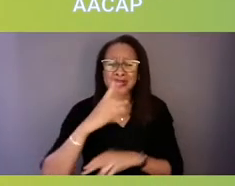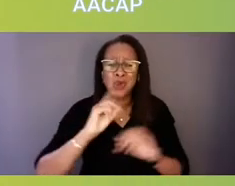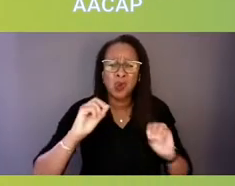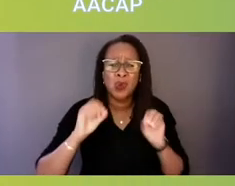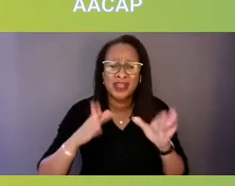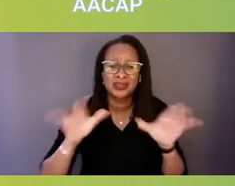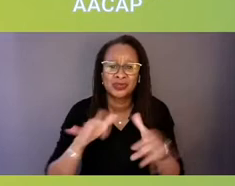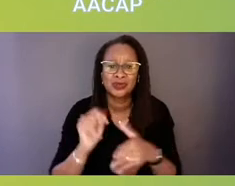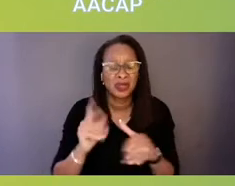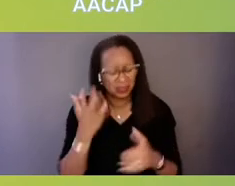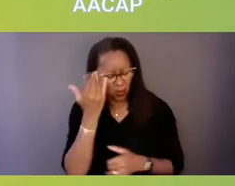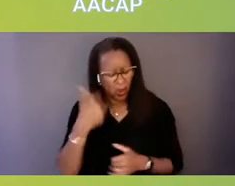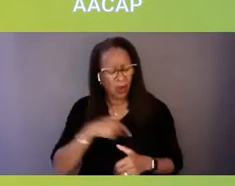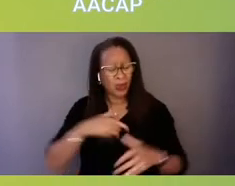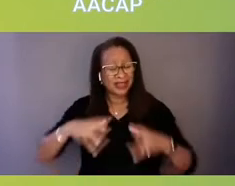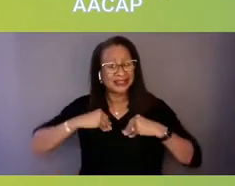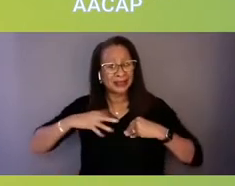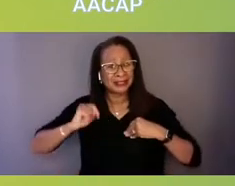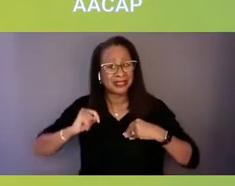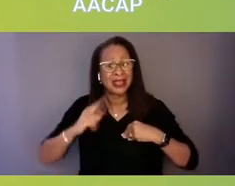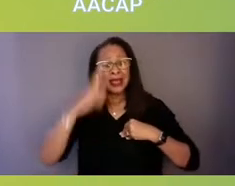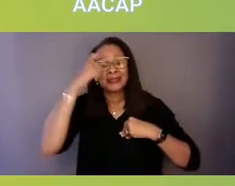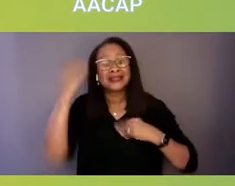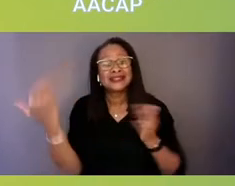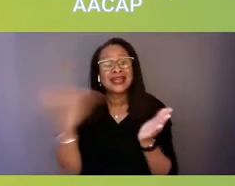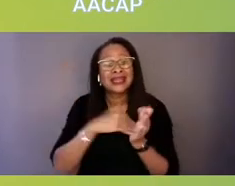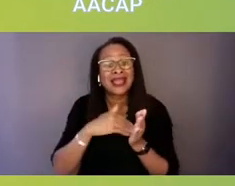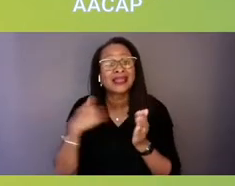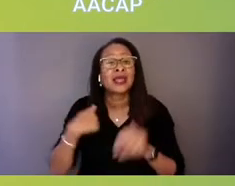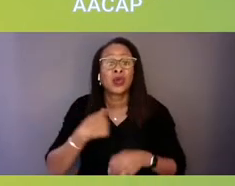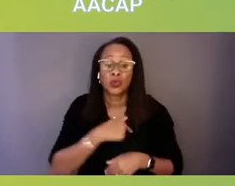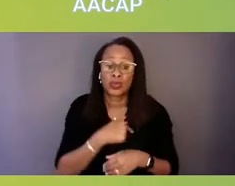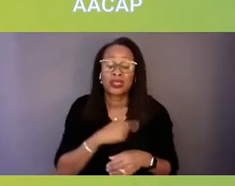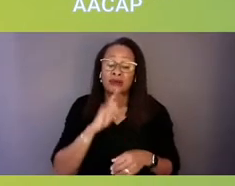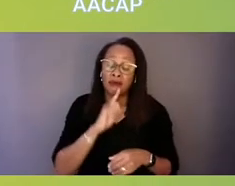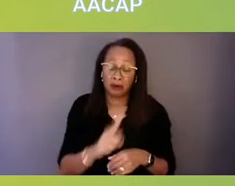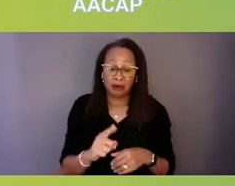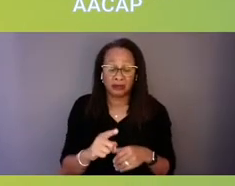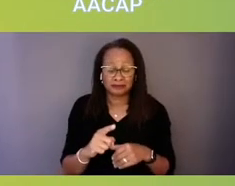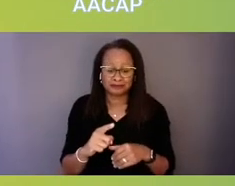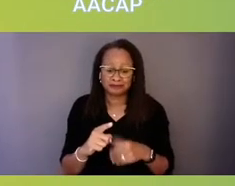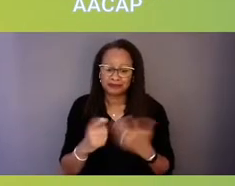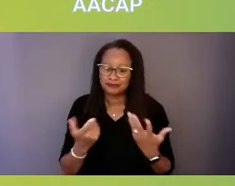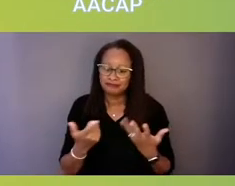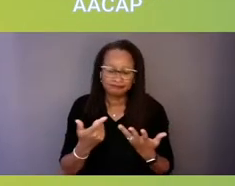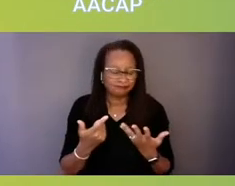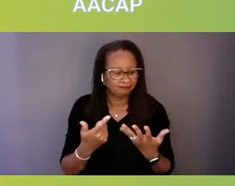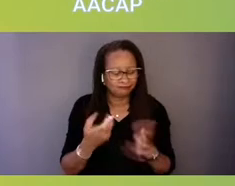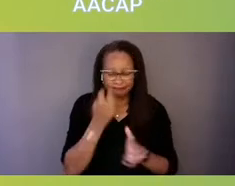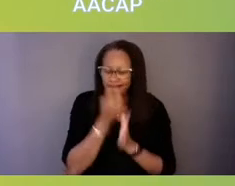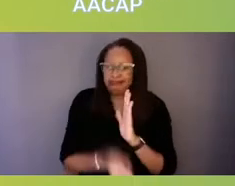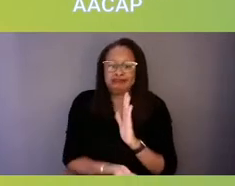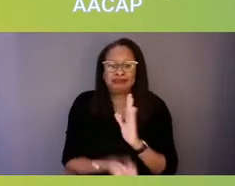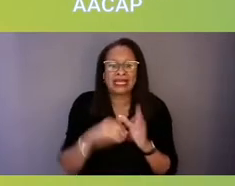It's because, again, we are steeped in denial. I know that denial, I'm a person in recovery,